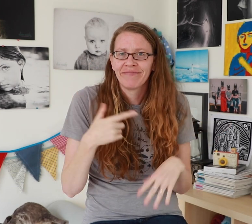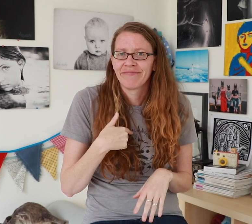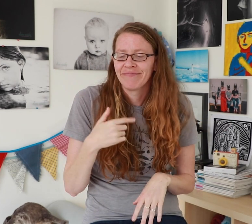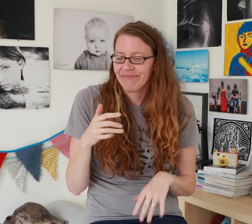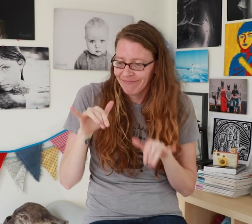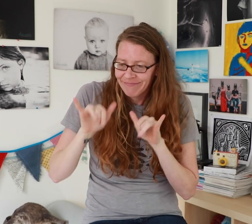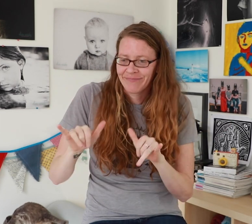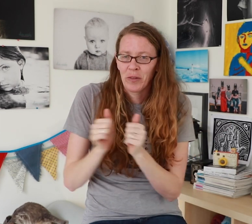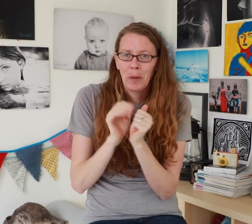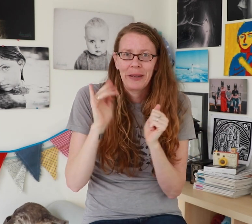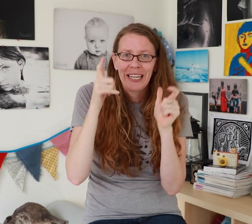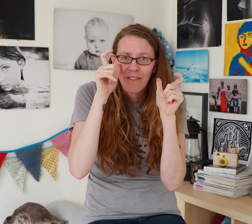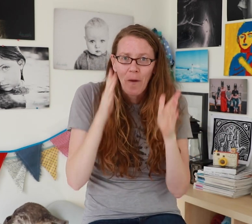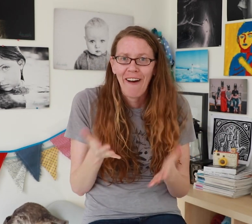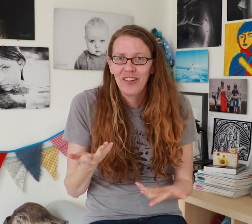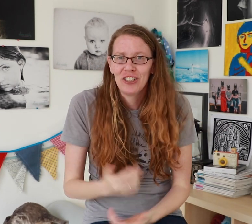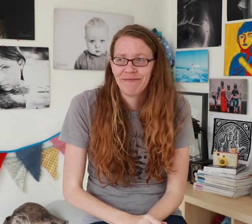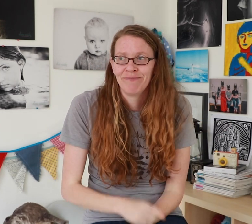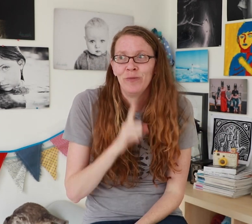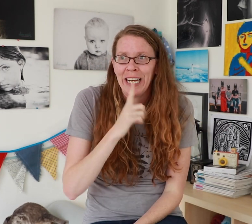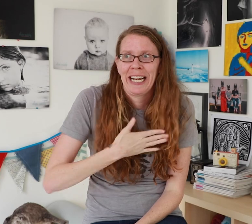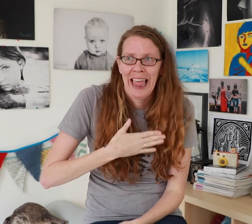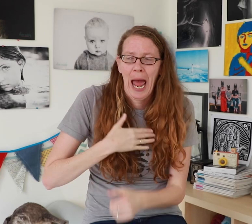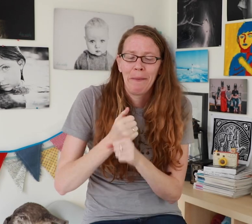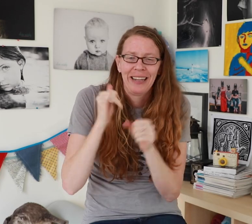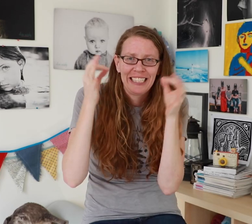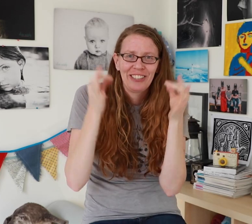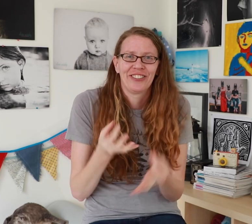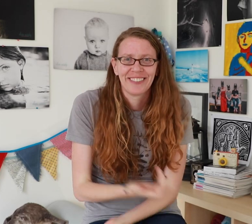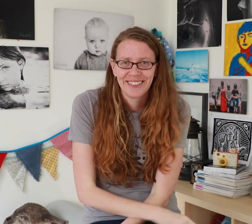I knew photography was it and I’m really glad I made that decision!